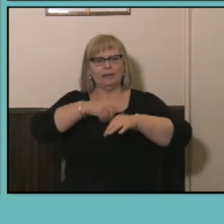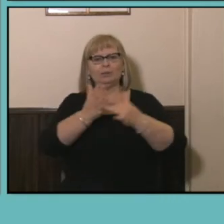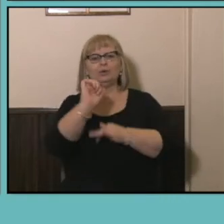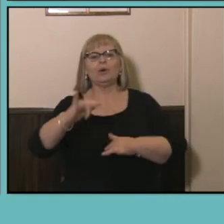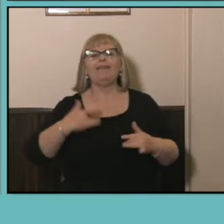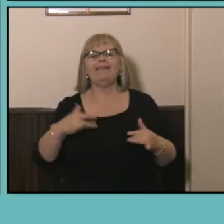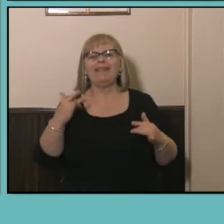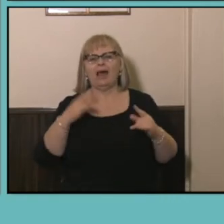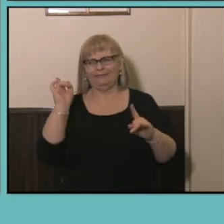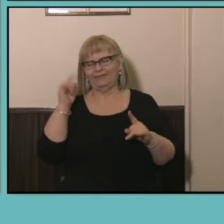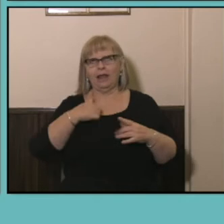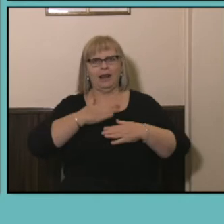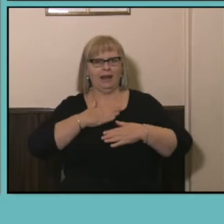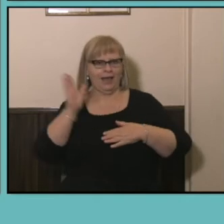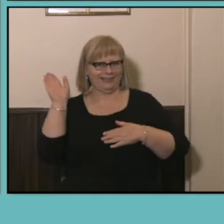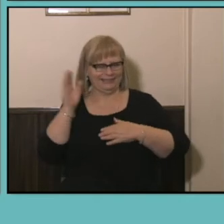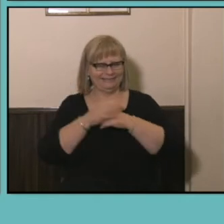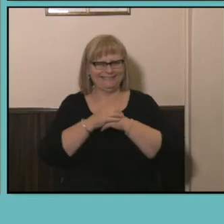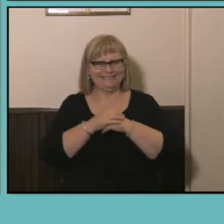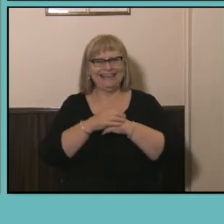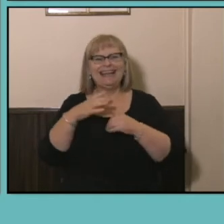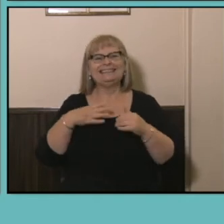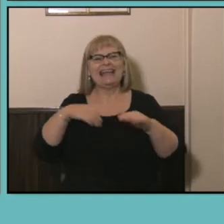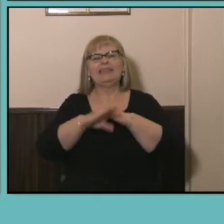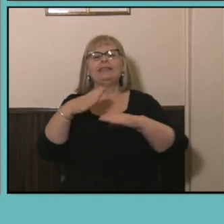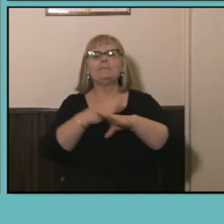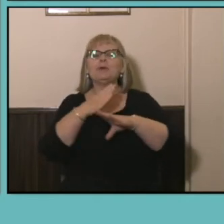my favorites so it's in the Employment Summary and for those of you in Canberra